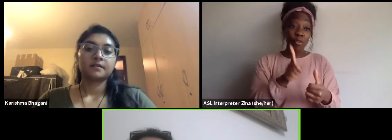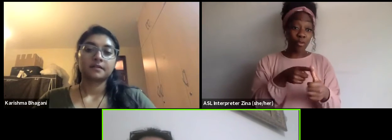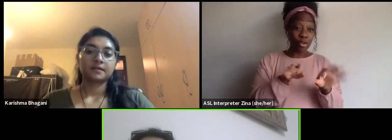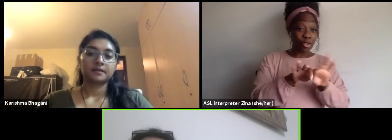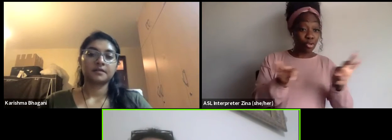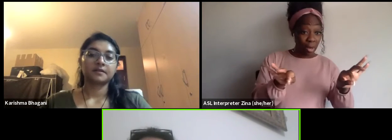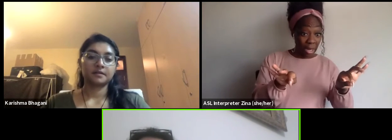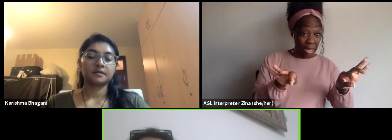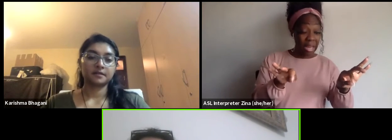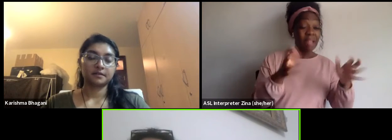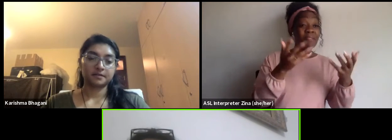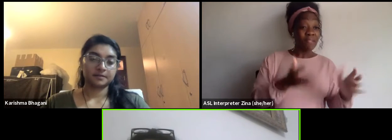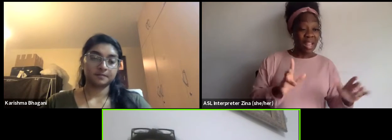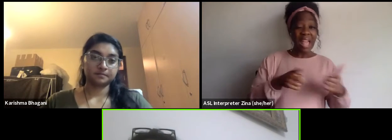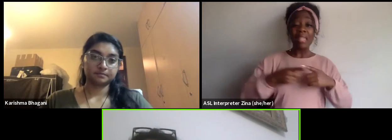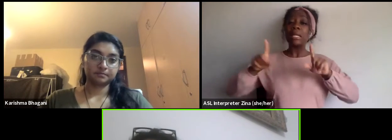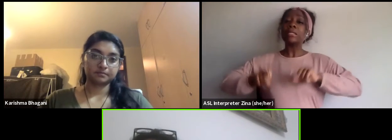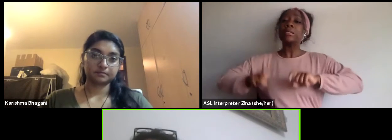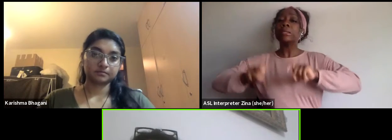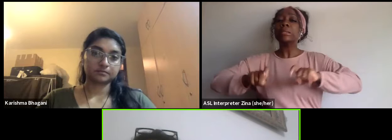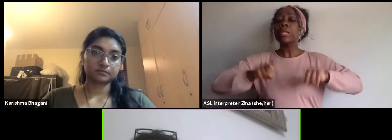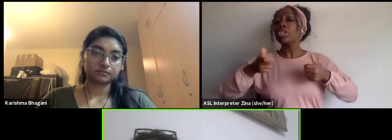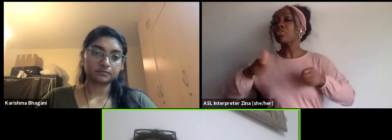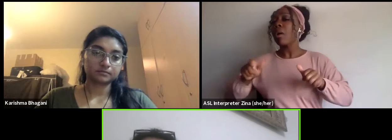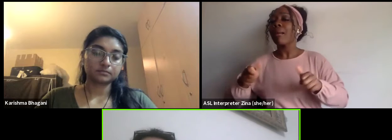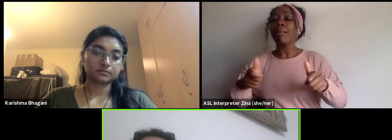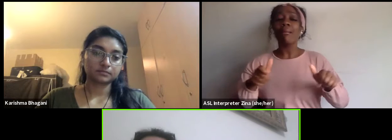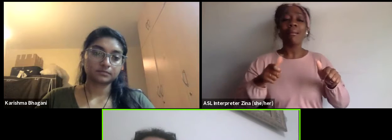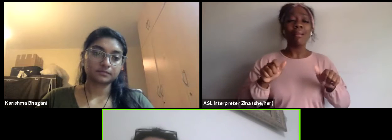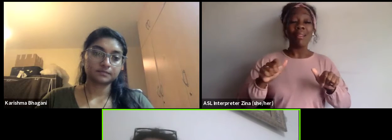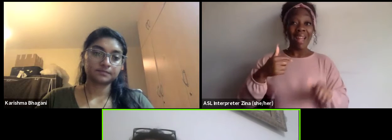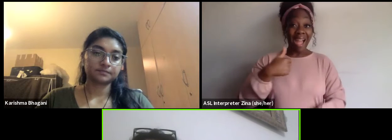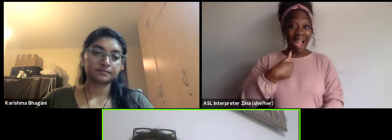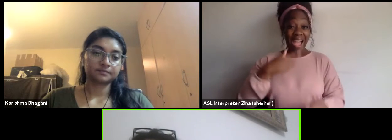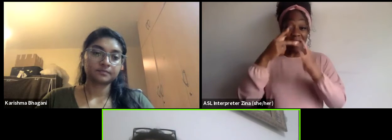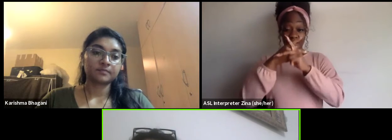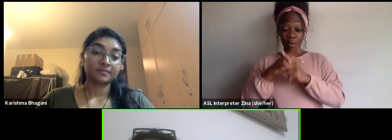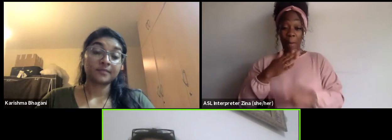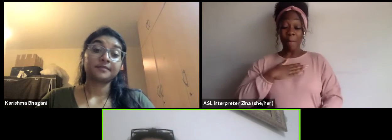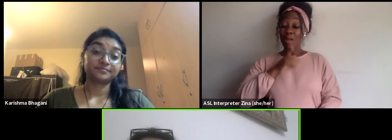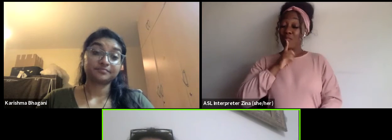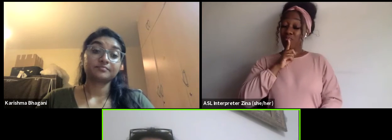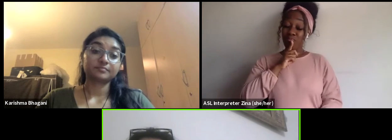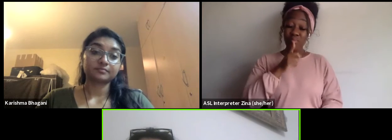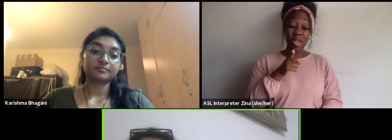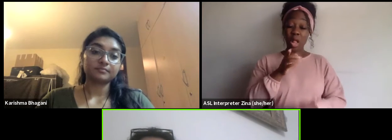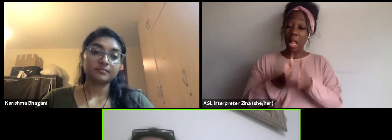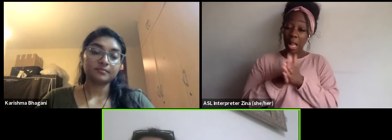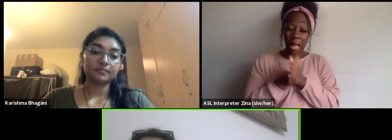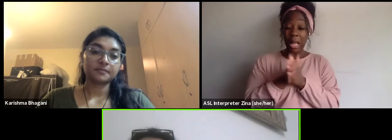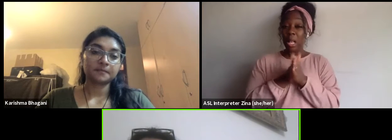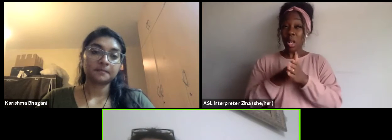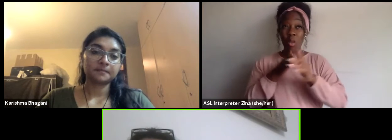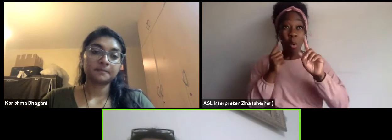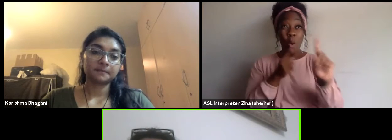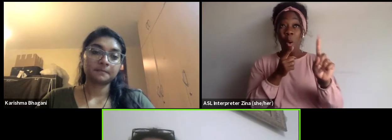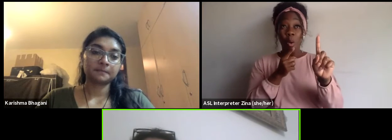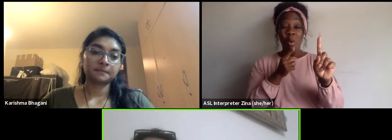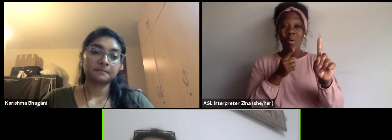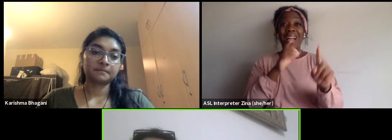I discovered my real passion at 34, so I've completely shifted career at 31